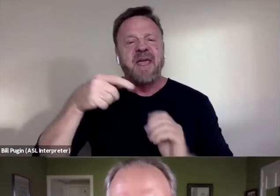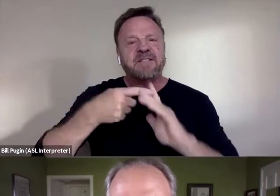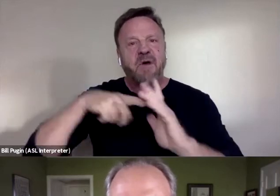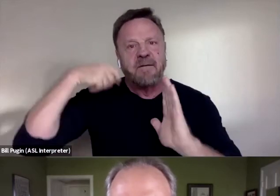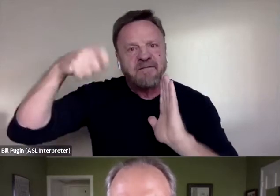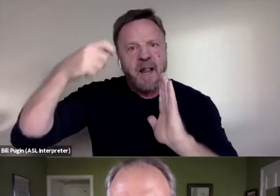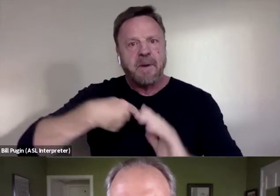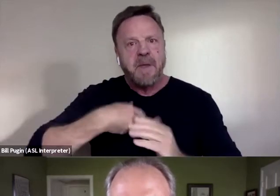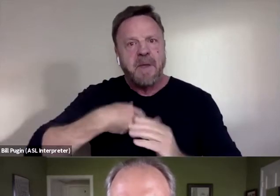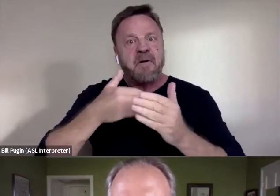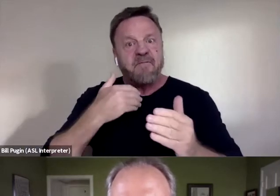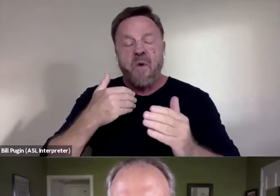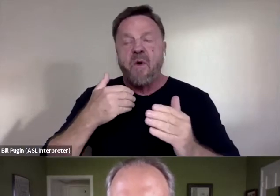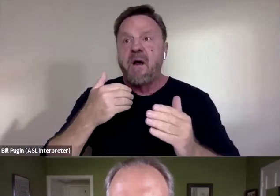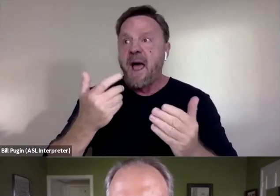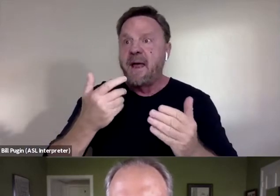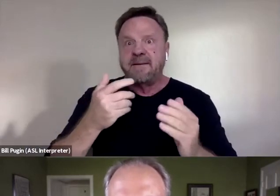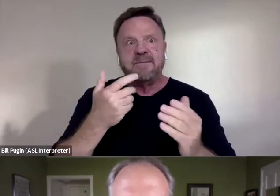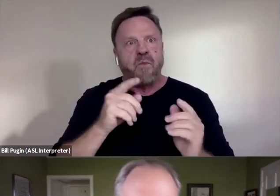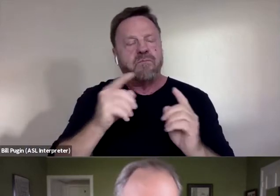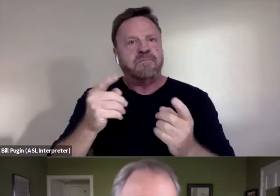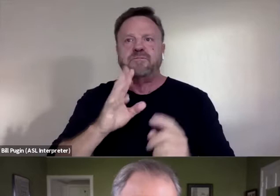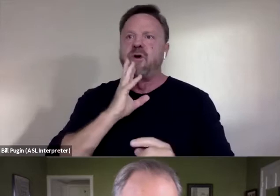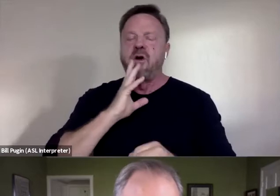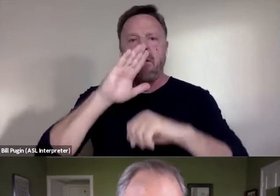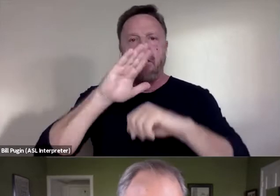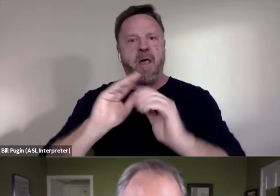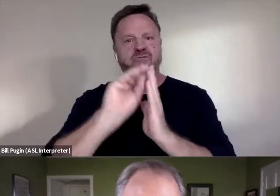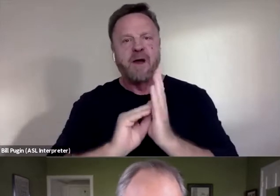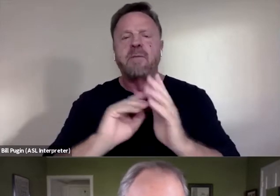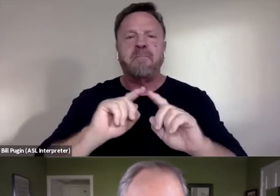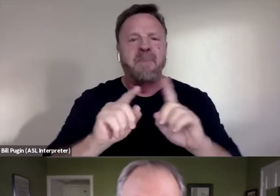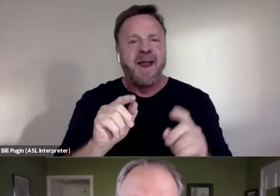to go on the record. But I still wasn't sure that I was gonna go on the record.